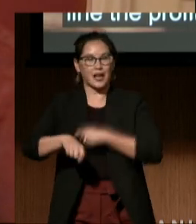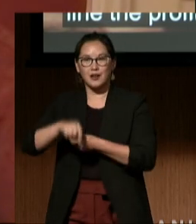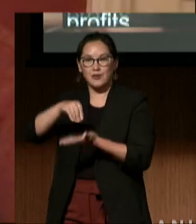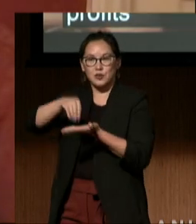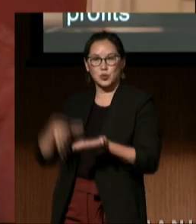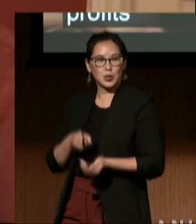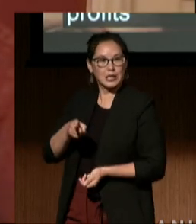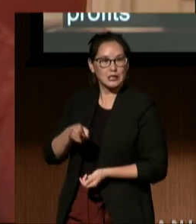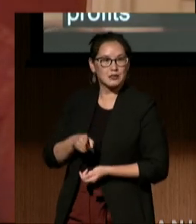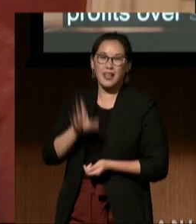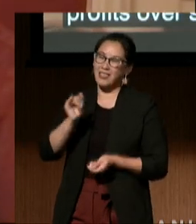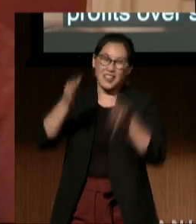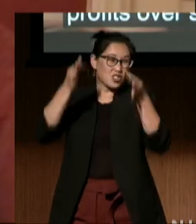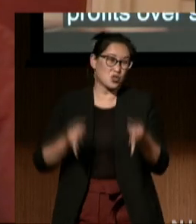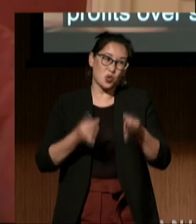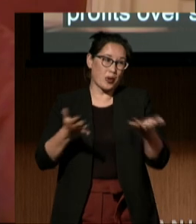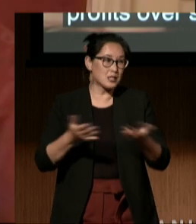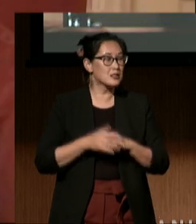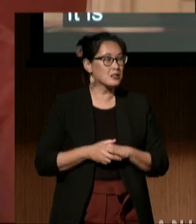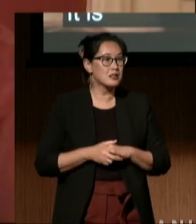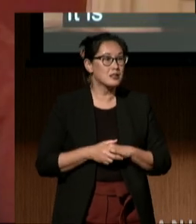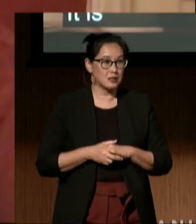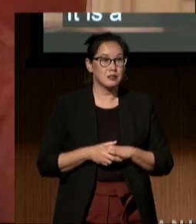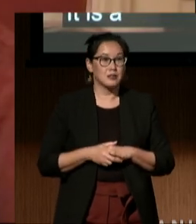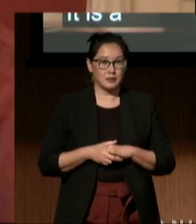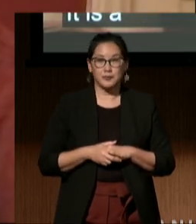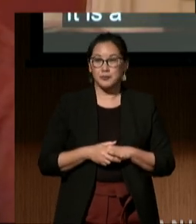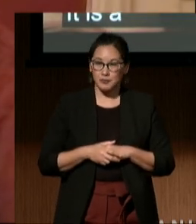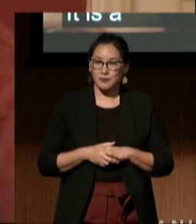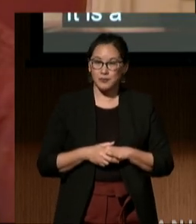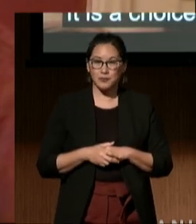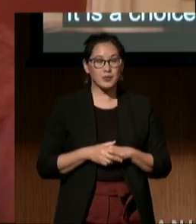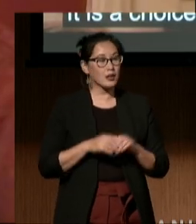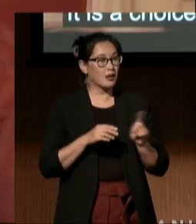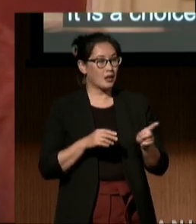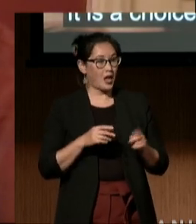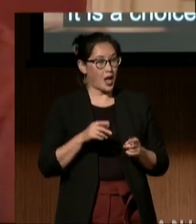It is a choice to pay disabled people sub-minimum wages.